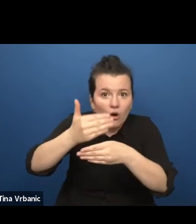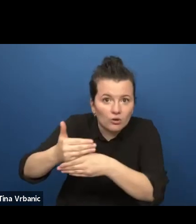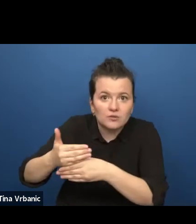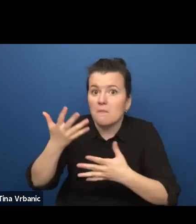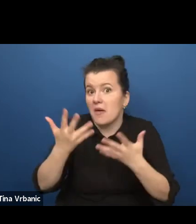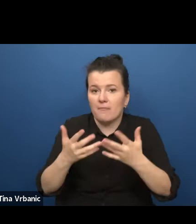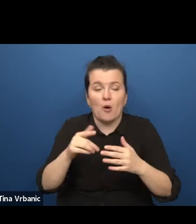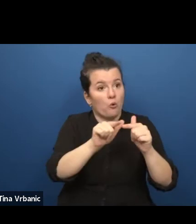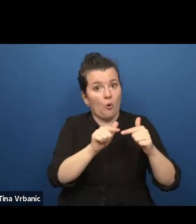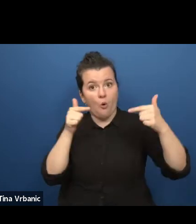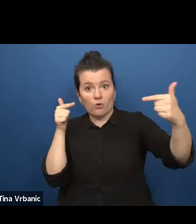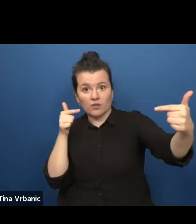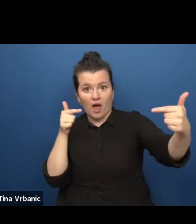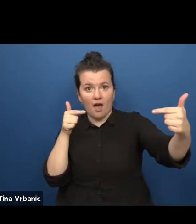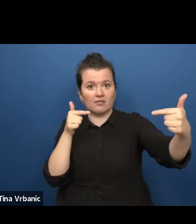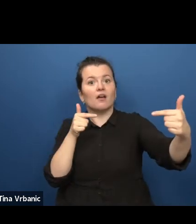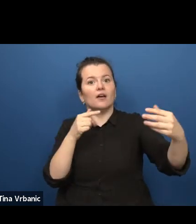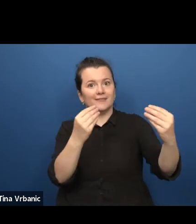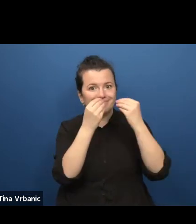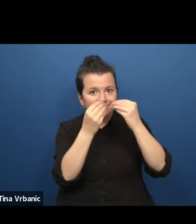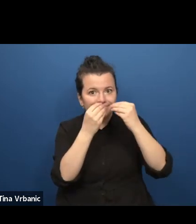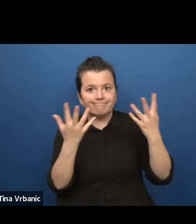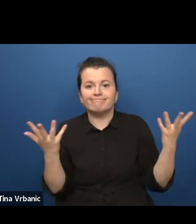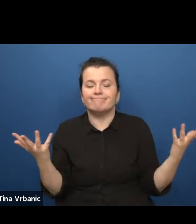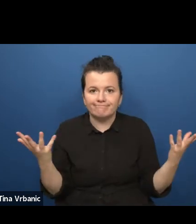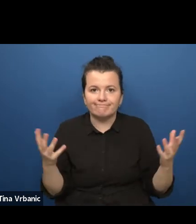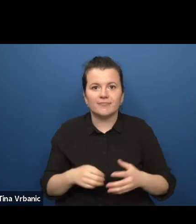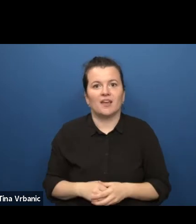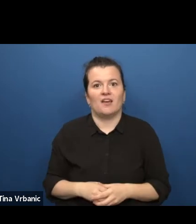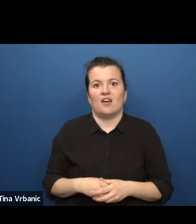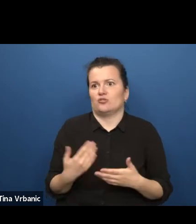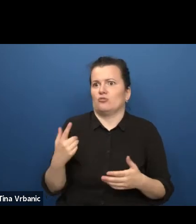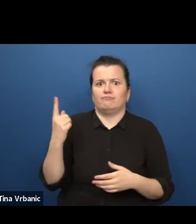The political and societal call for sustainability,